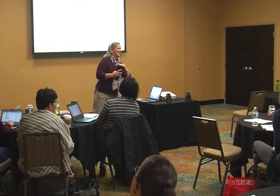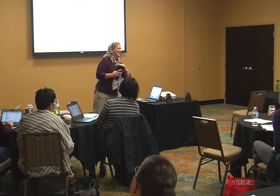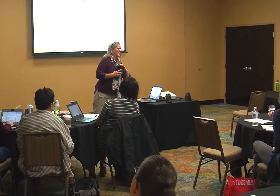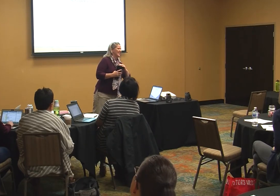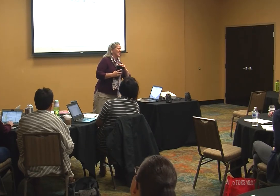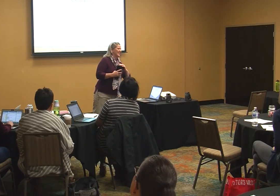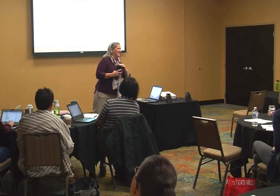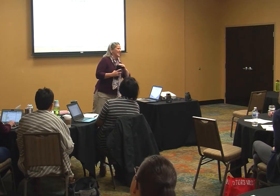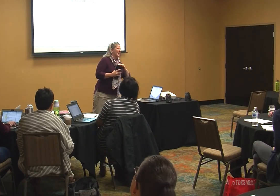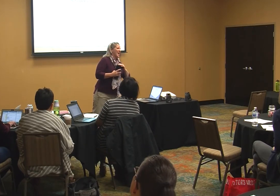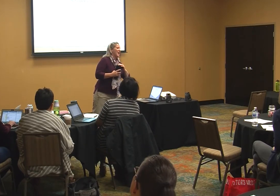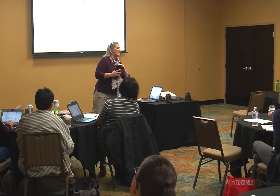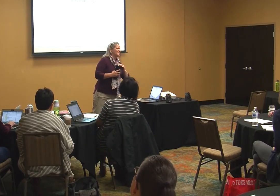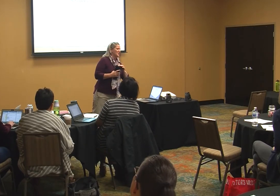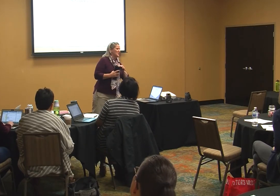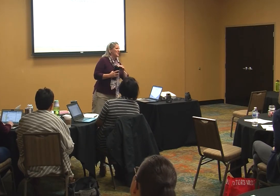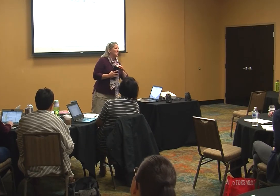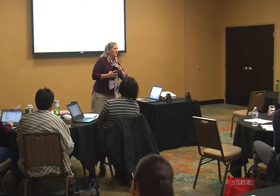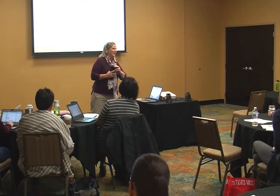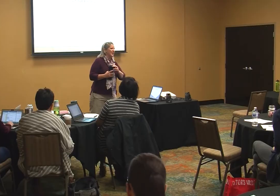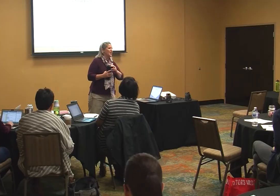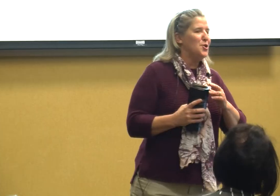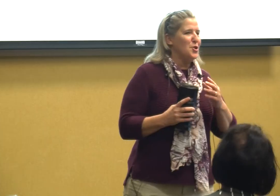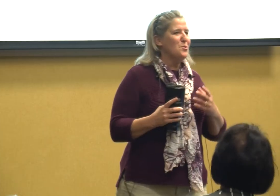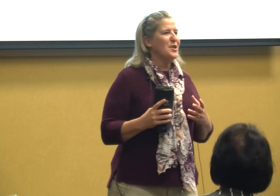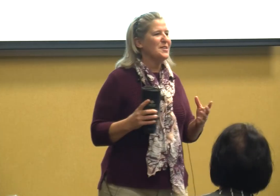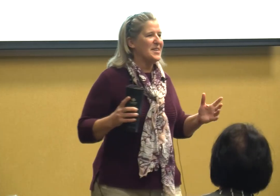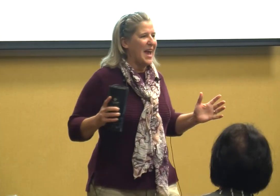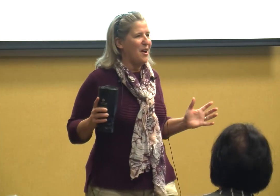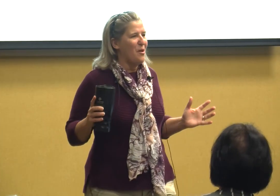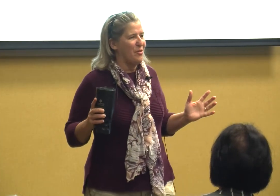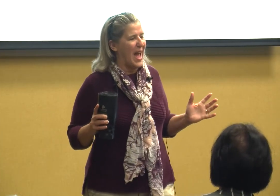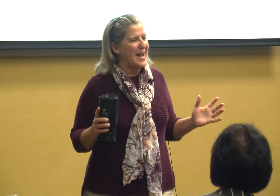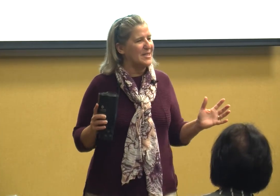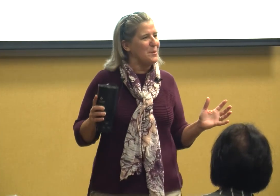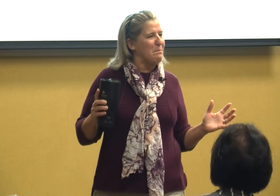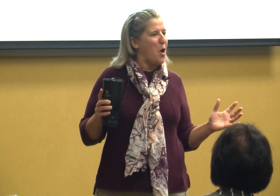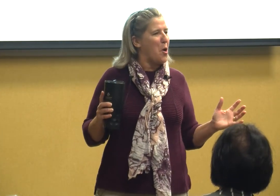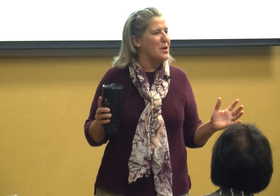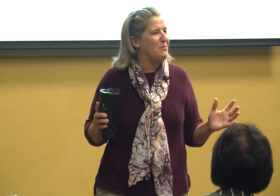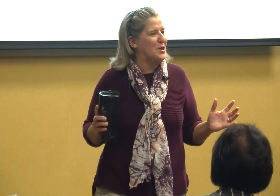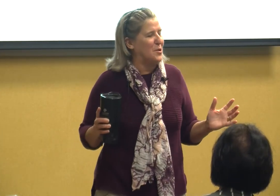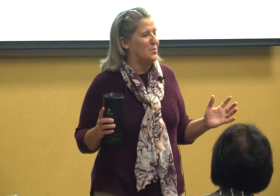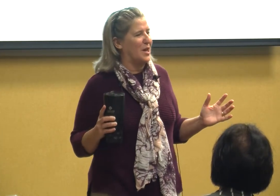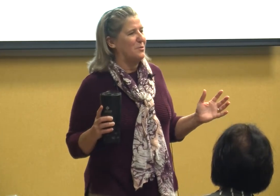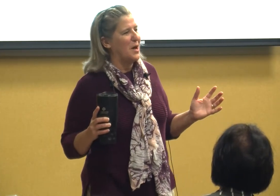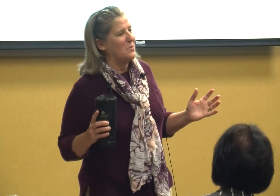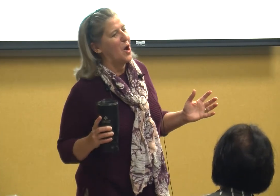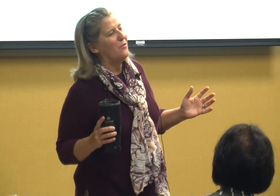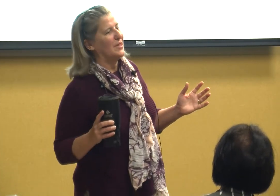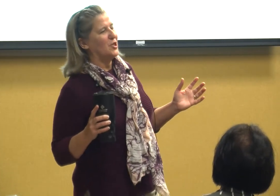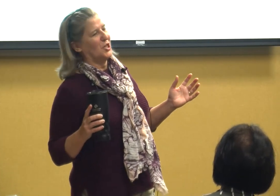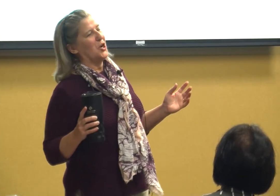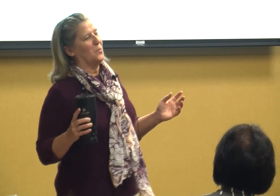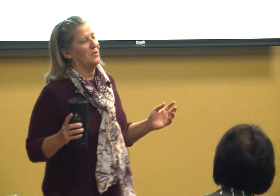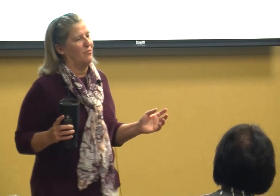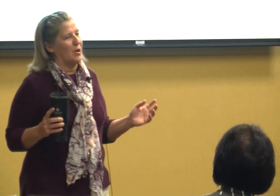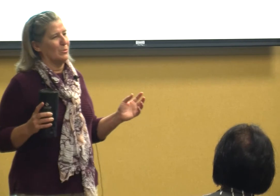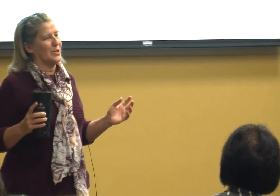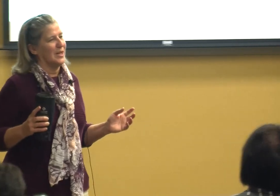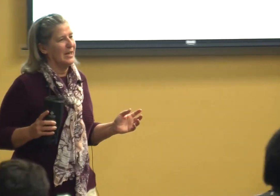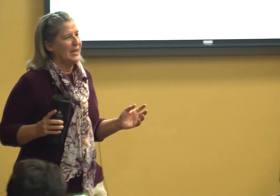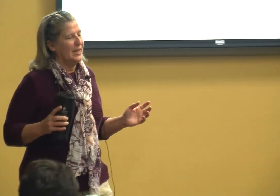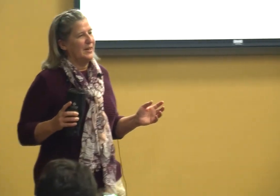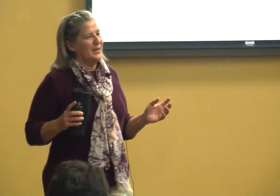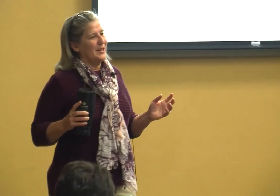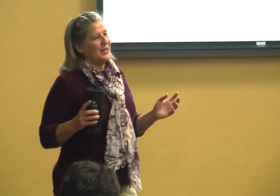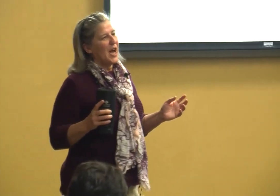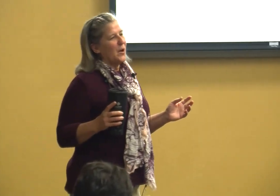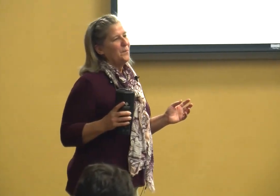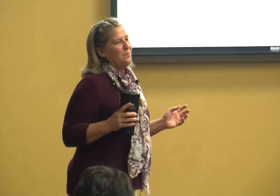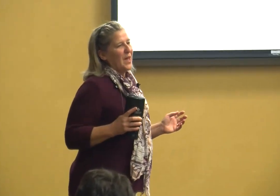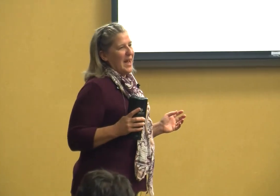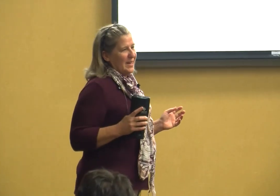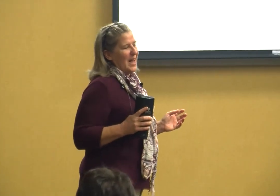absolutely you could tell that part of you that you don't often share with folks you know and